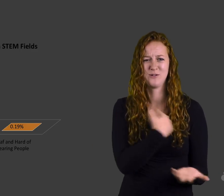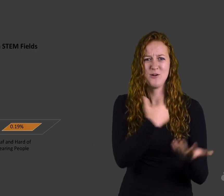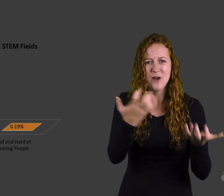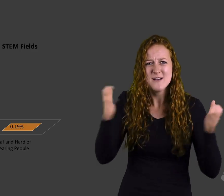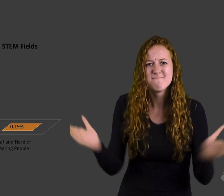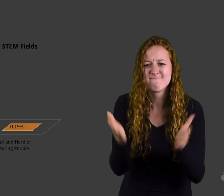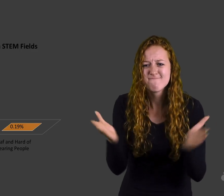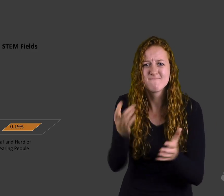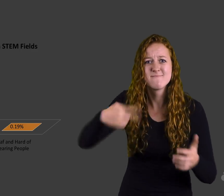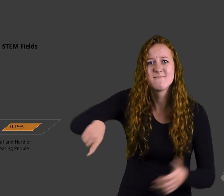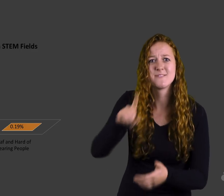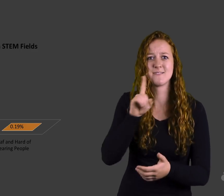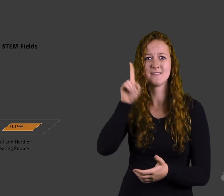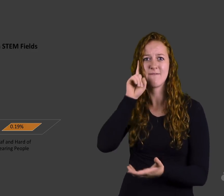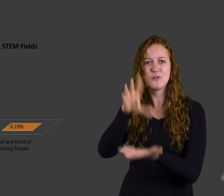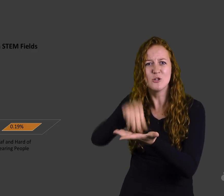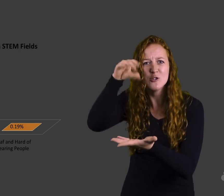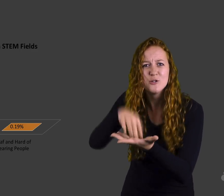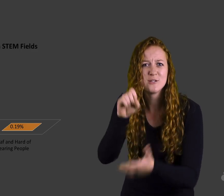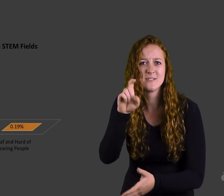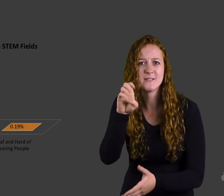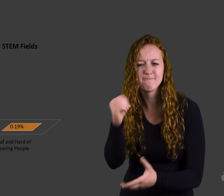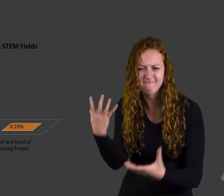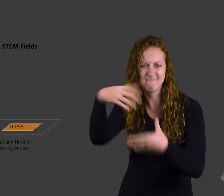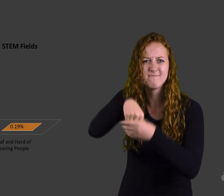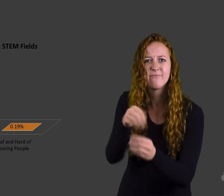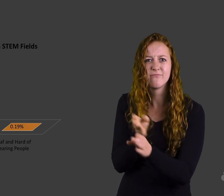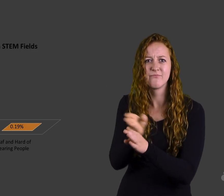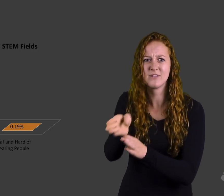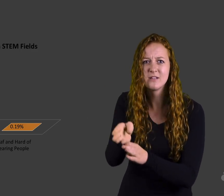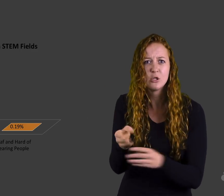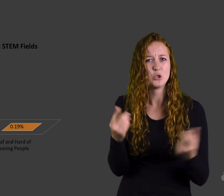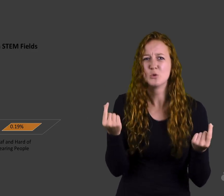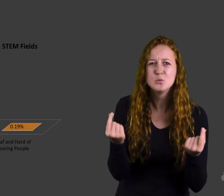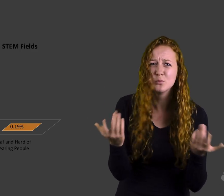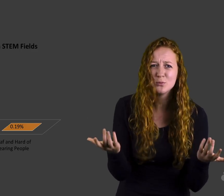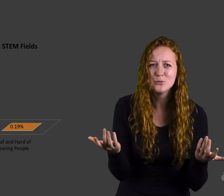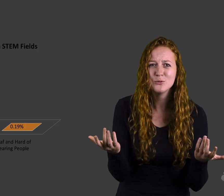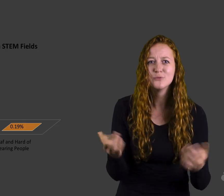Our team wants to see much greater STEM engagement for deaf students and professionals. How do we do that?